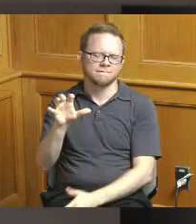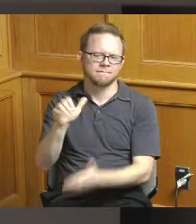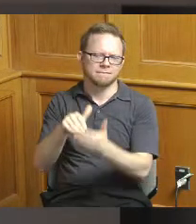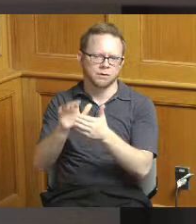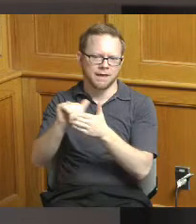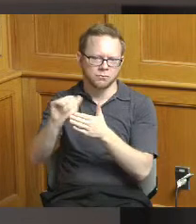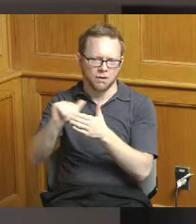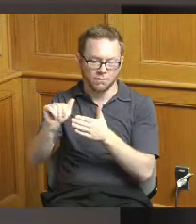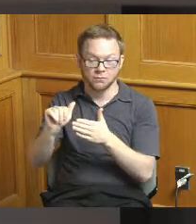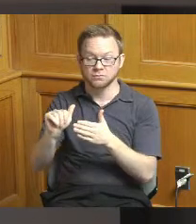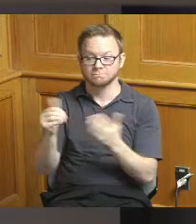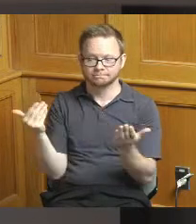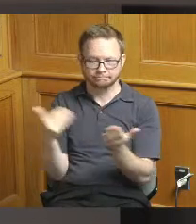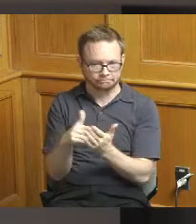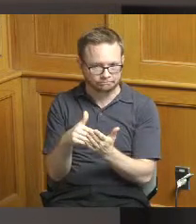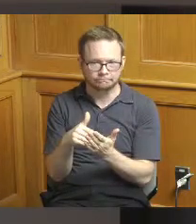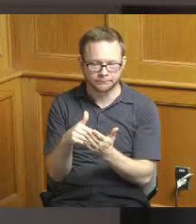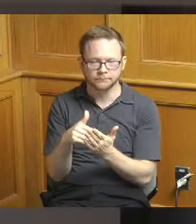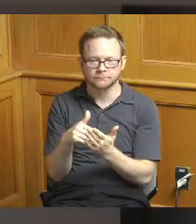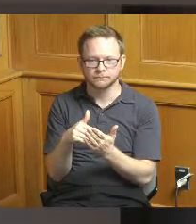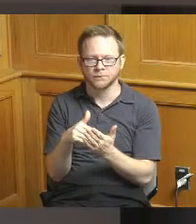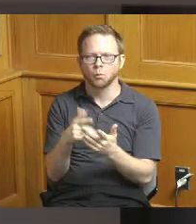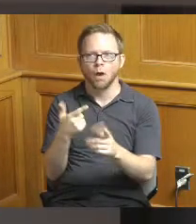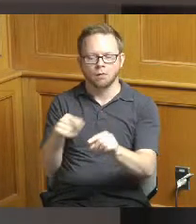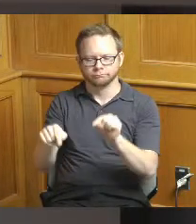again this would I guess I should say first that they're working with